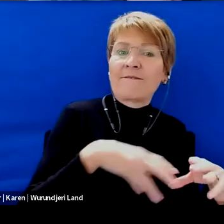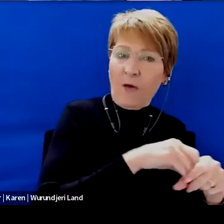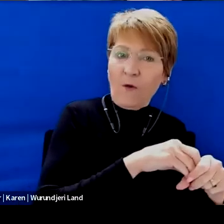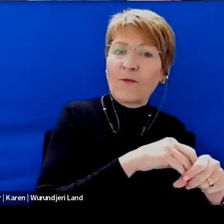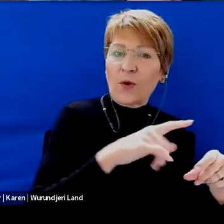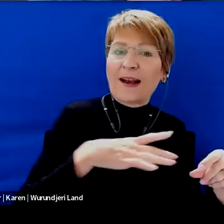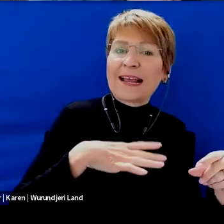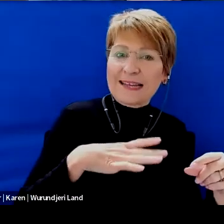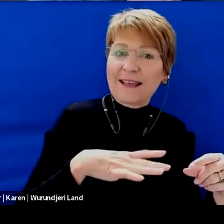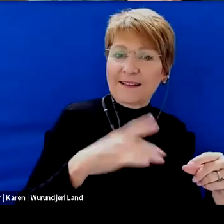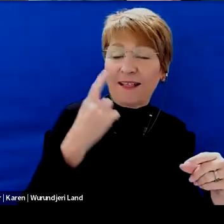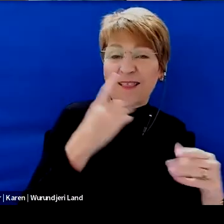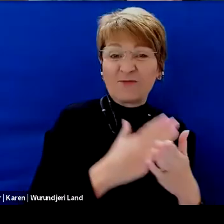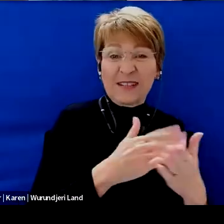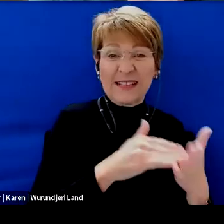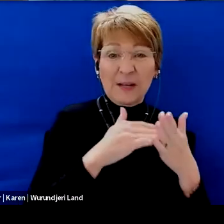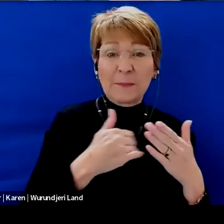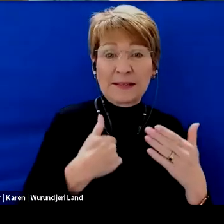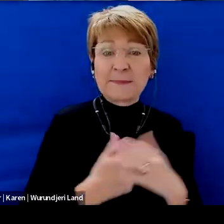So I guess that really kind of helped me with that.